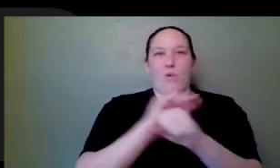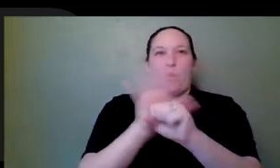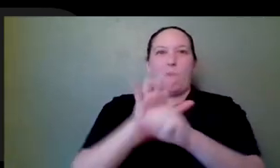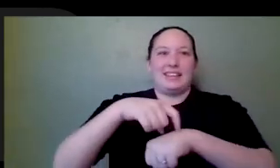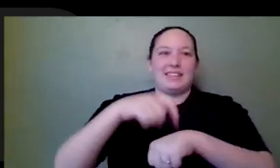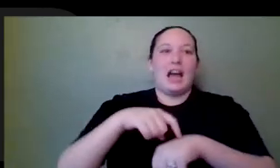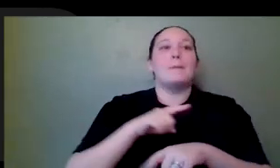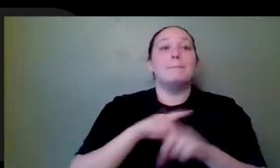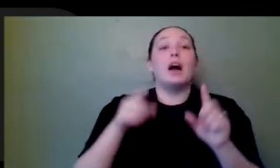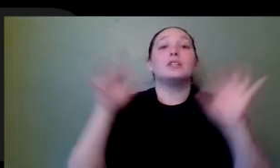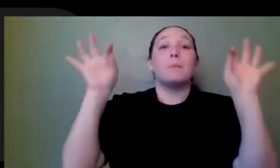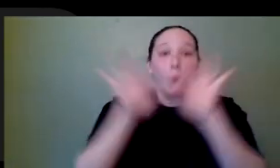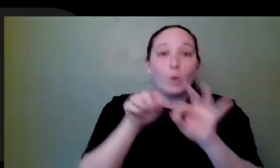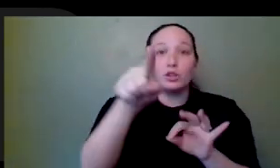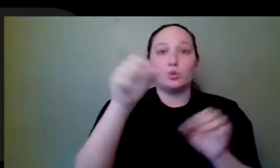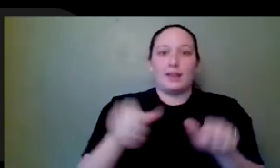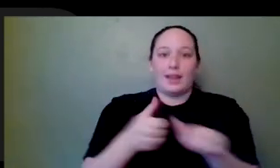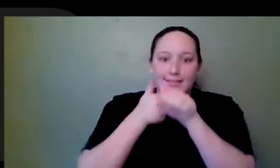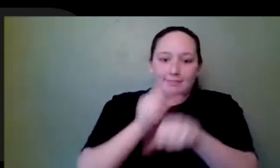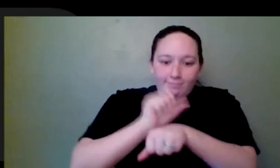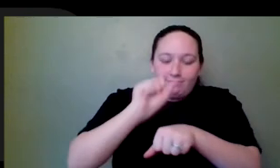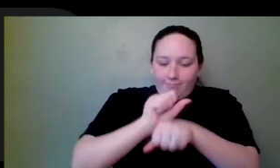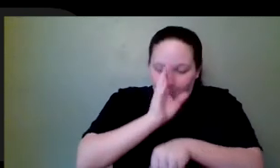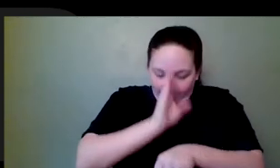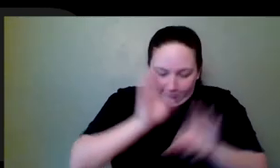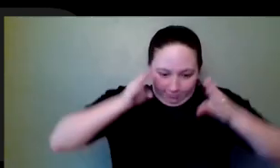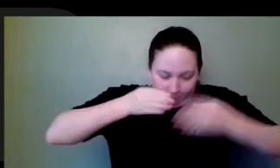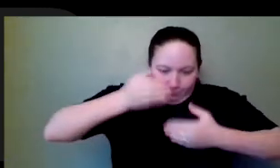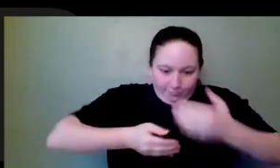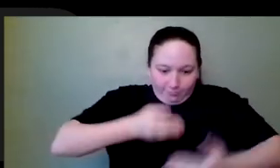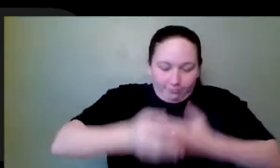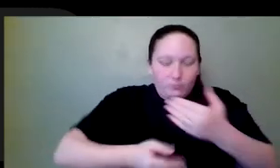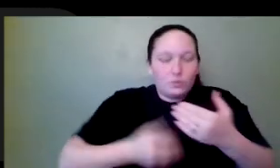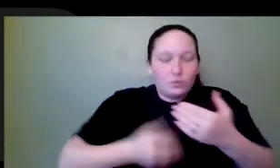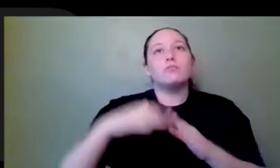disciplined and being responsible for my time is of utmost importance because there's no one here